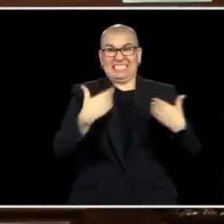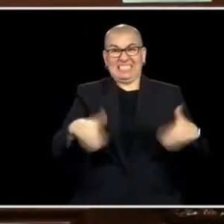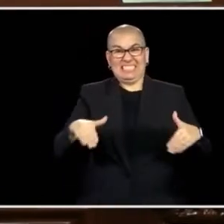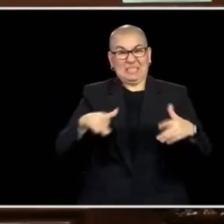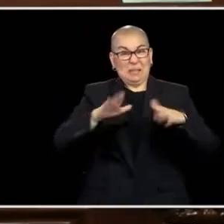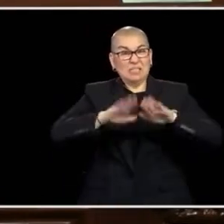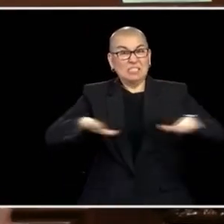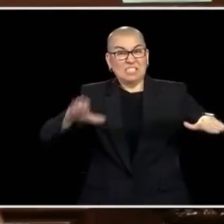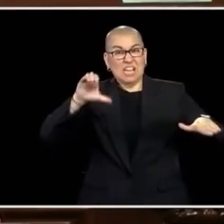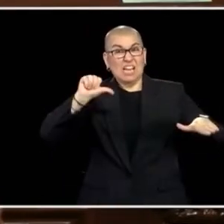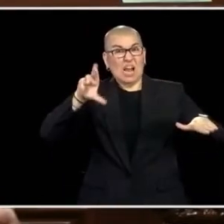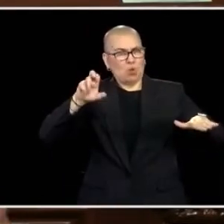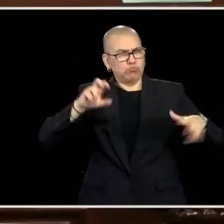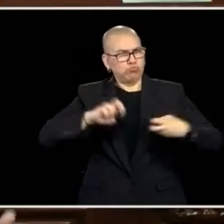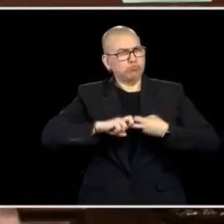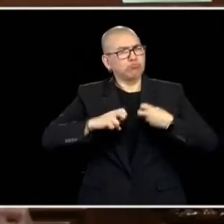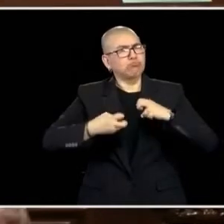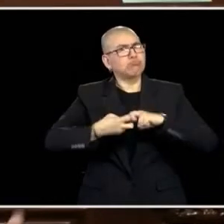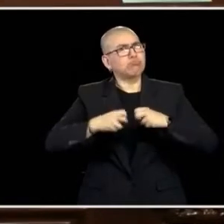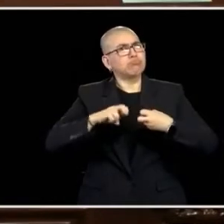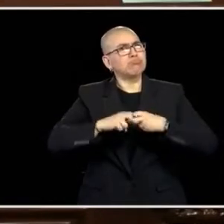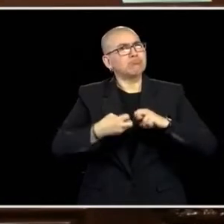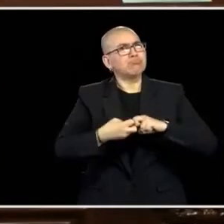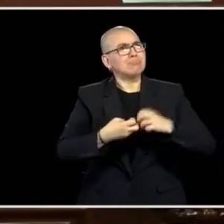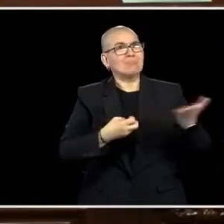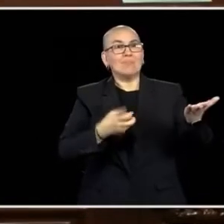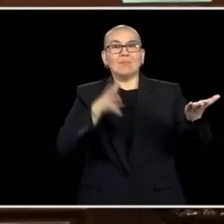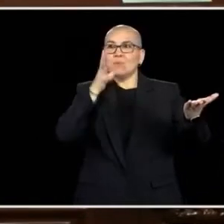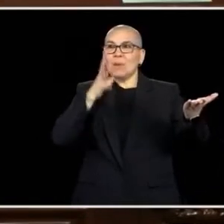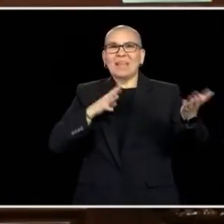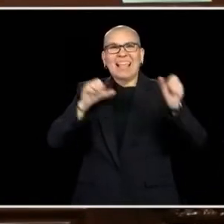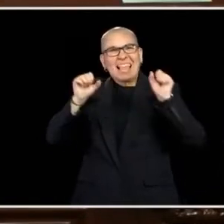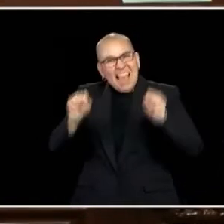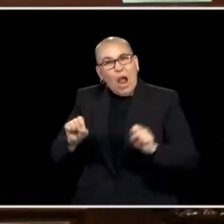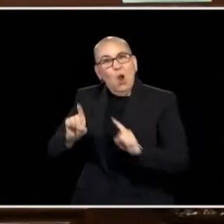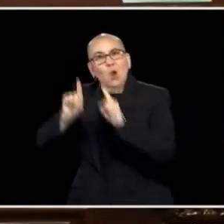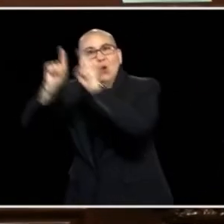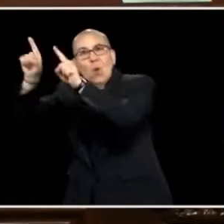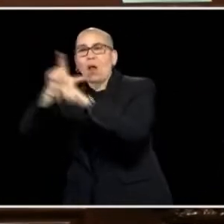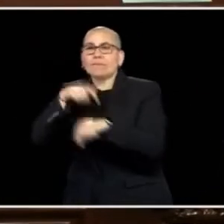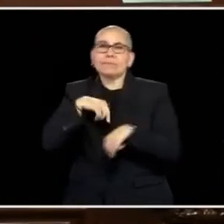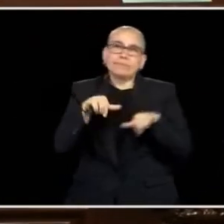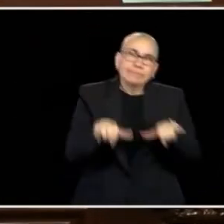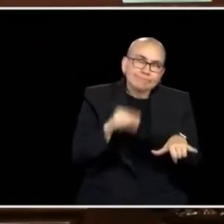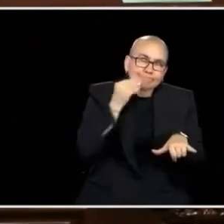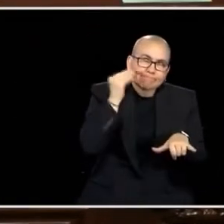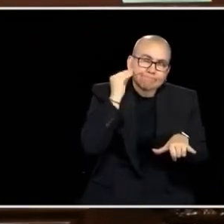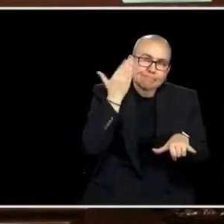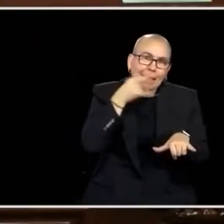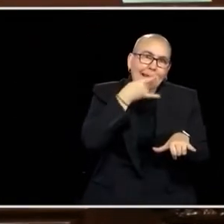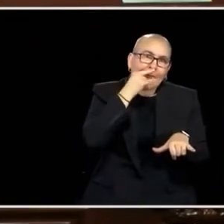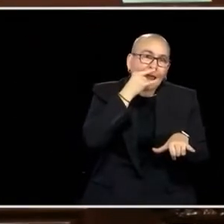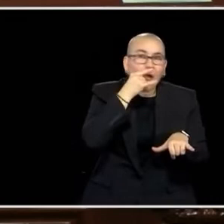ON THIS, AND WE HAVE A LOT OF BIPARTISAN SUPPORT TO BUILD THE WORKFORCE BEHIND THE WORKFORCE THAT MAKES THINGS GO.